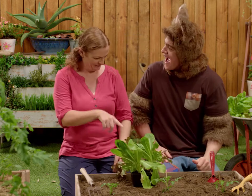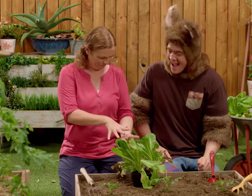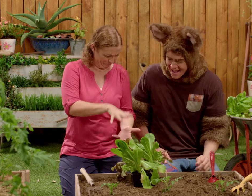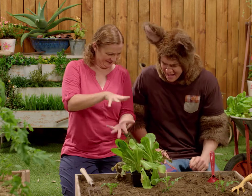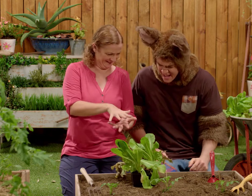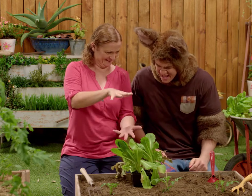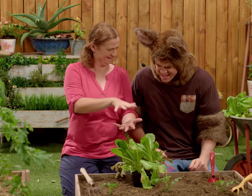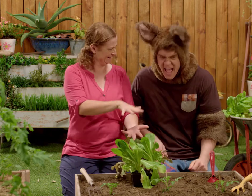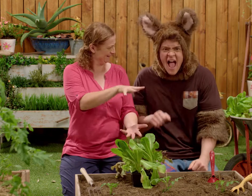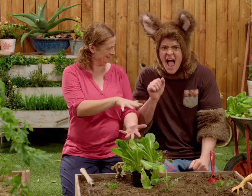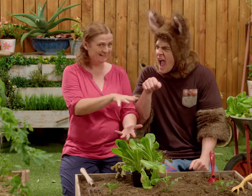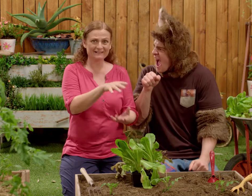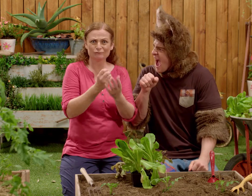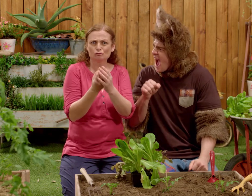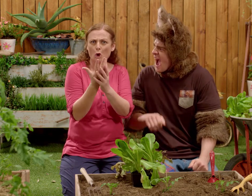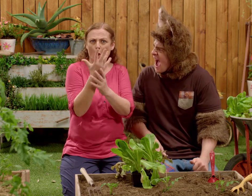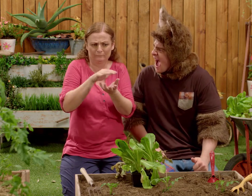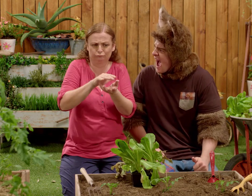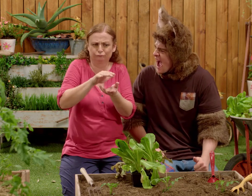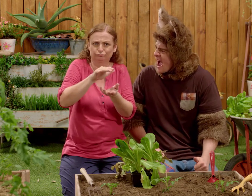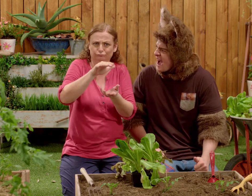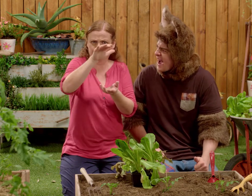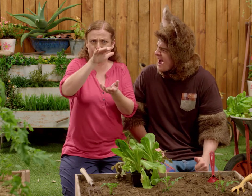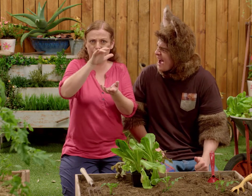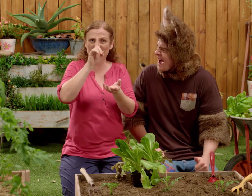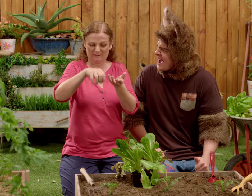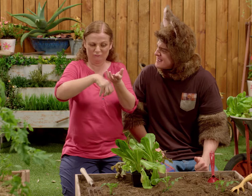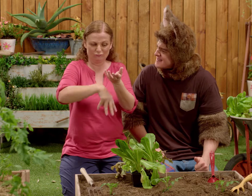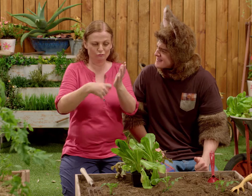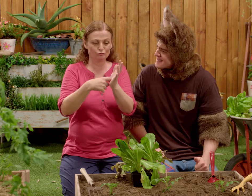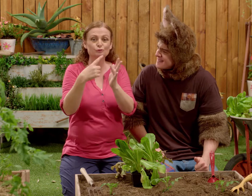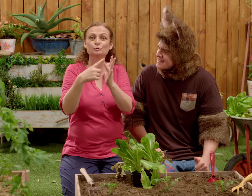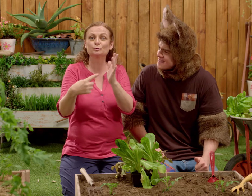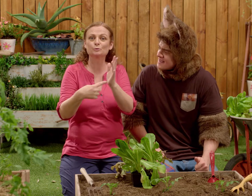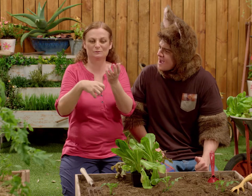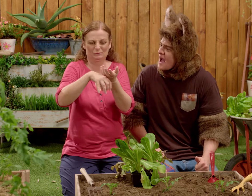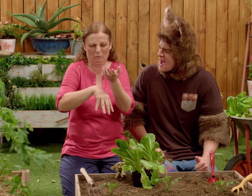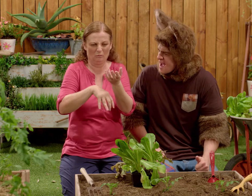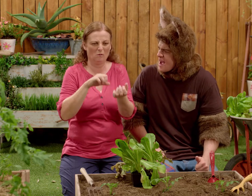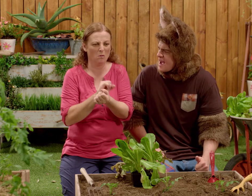See, the lettuces have grown nice and big. Unfortunately for the roots,